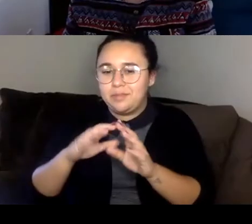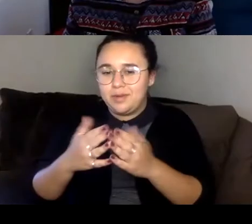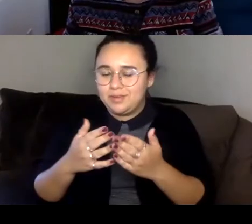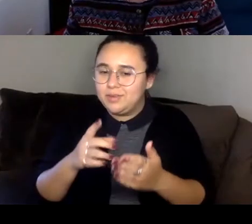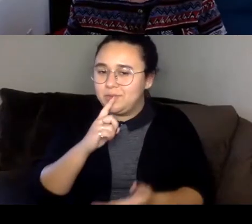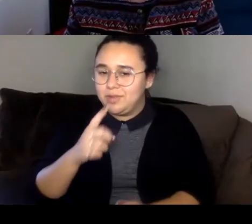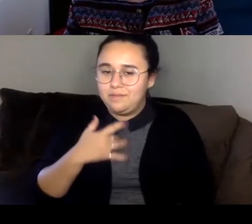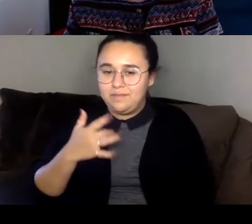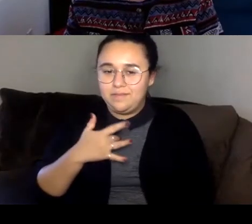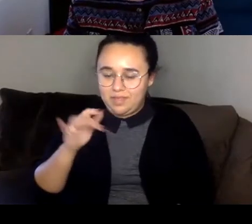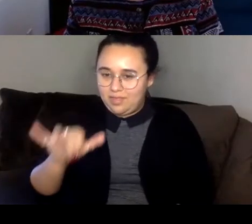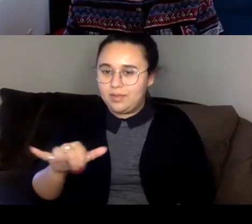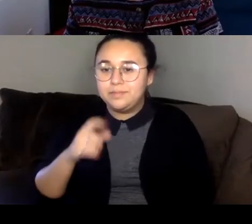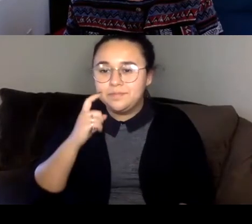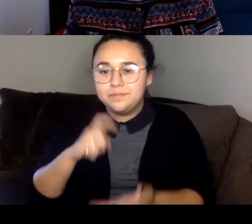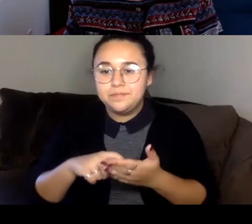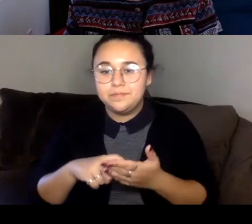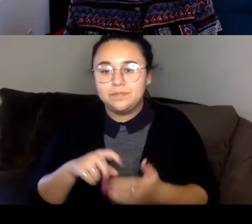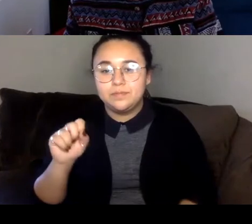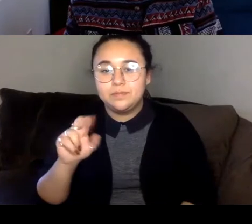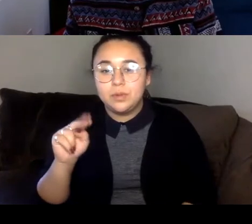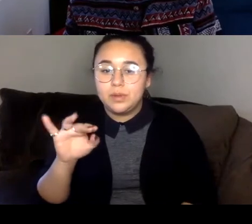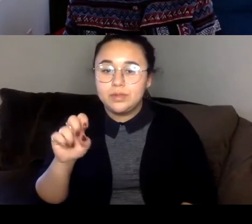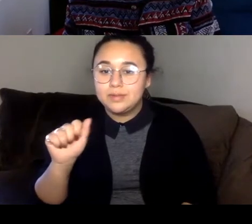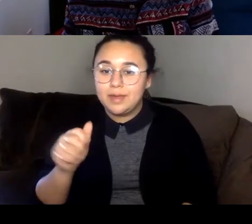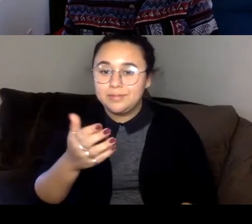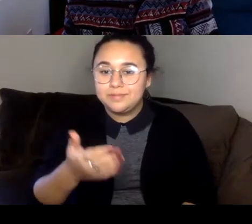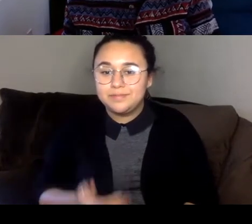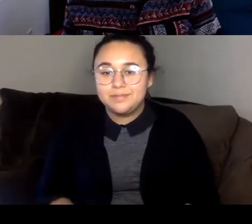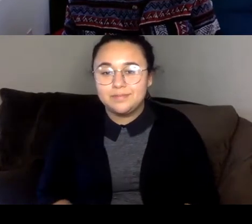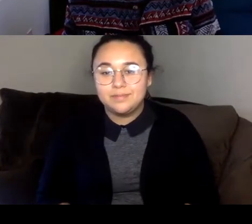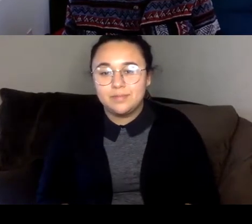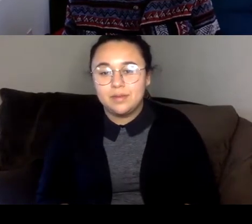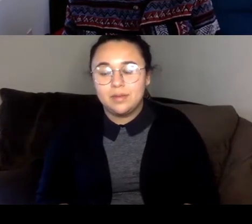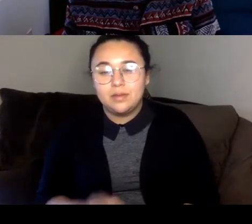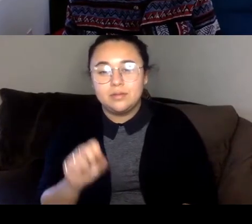Sunisa Manning Sinisa there yeah I love your answer.